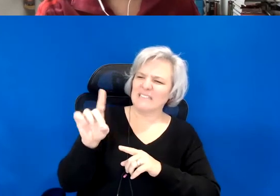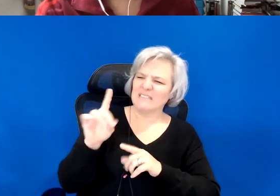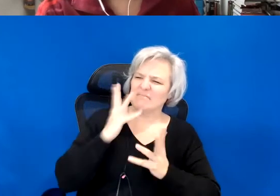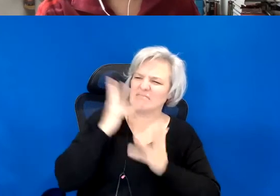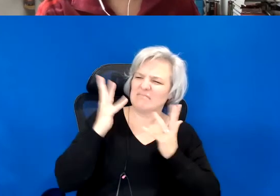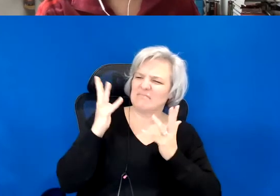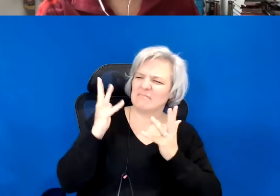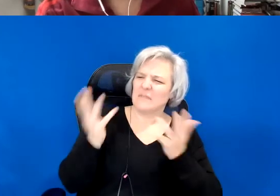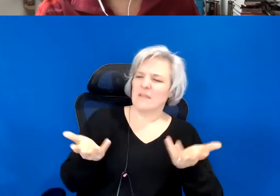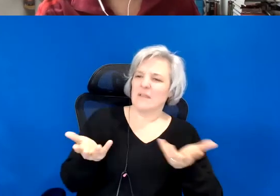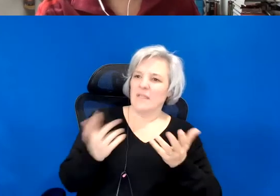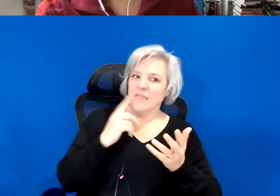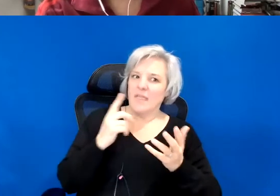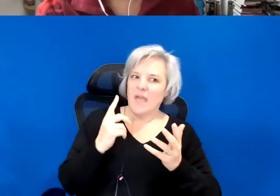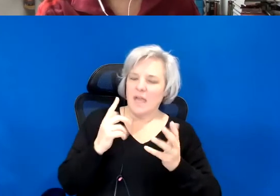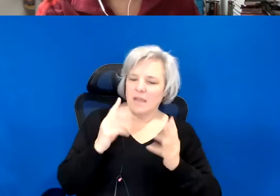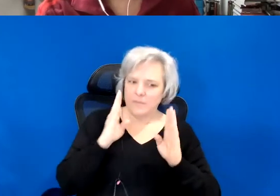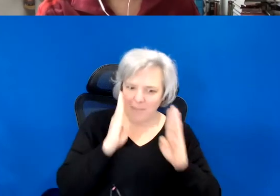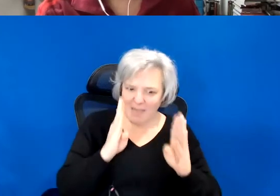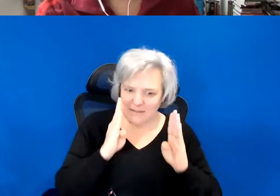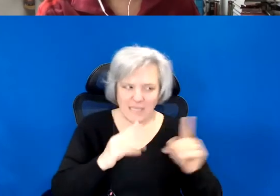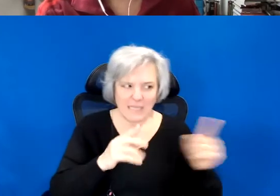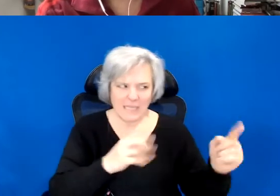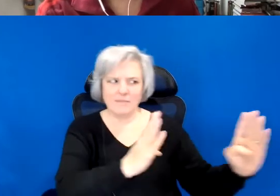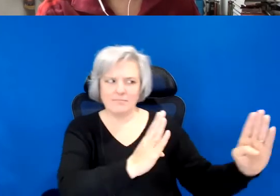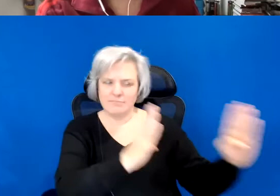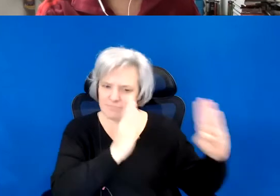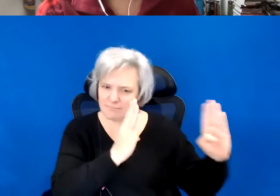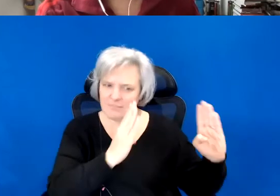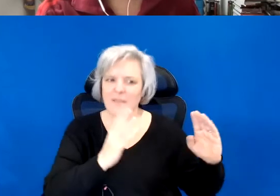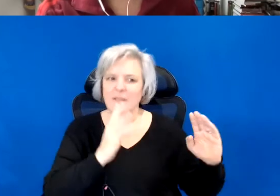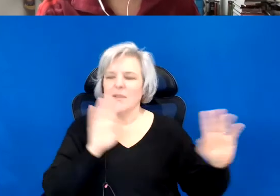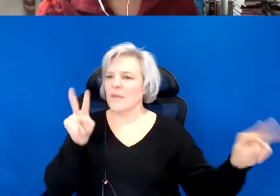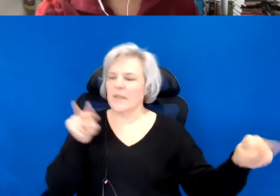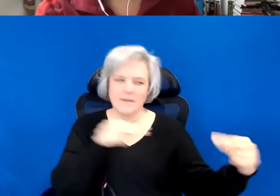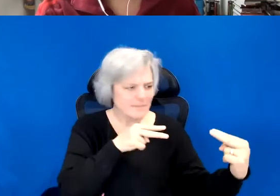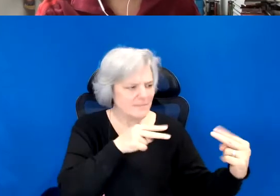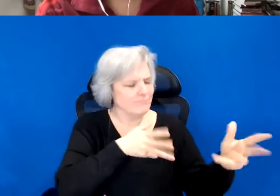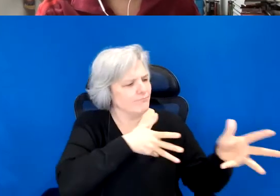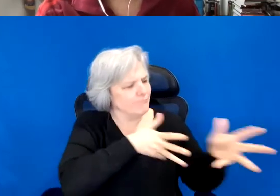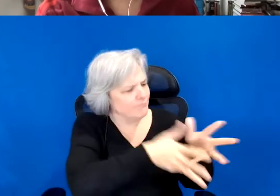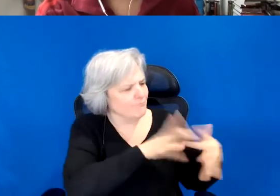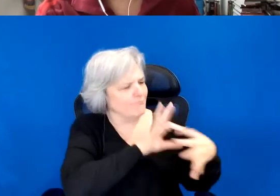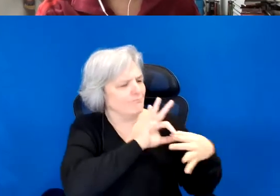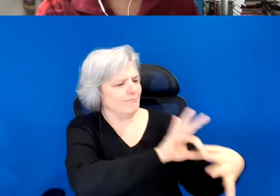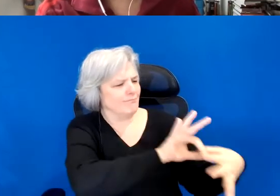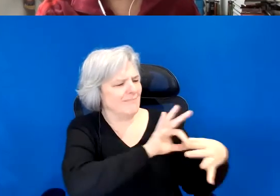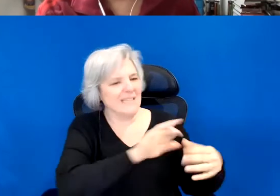to text that I think we can turn to each other. Which is a kind of mothering.